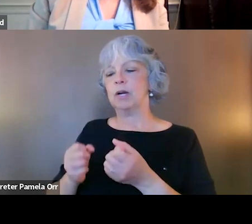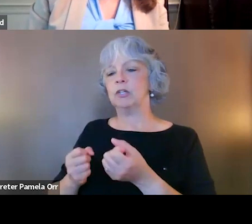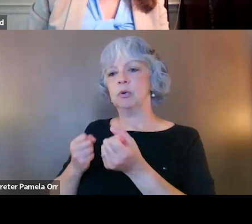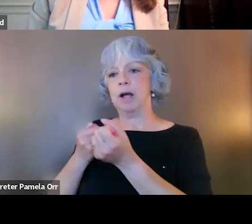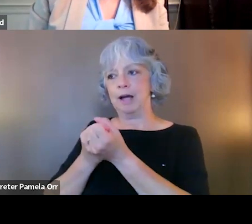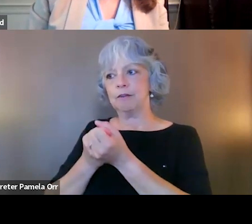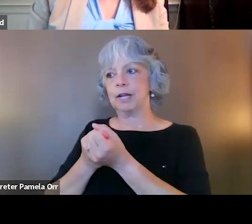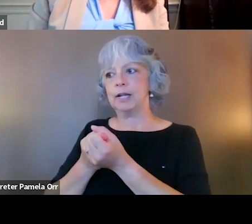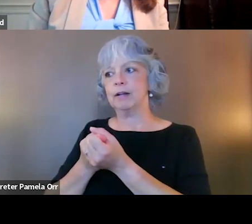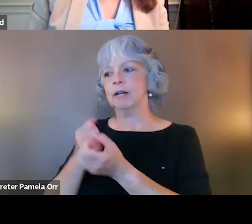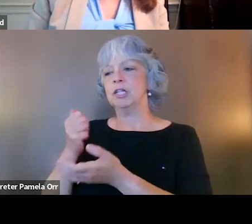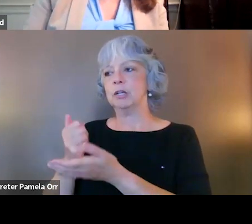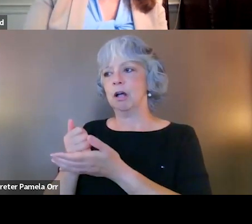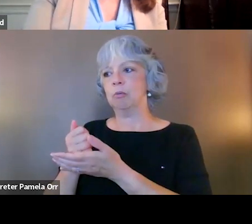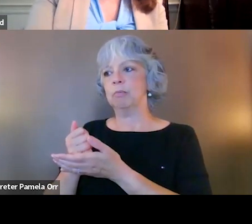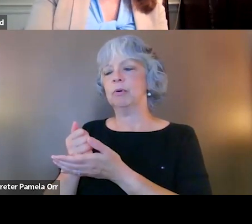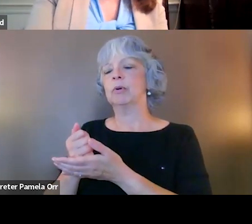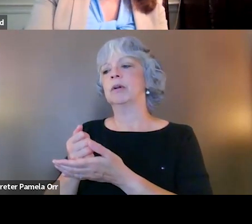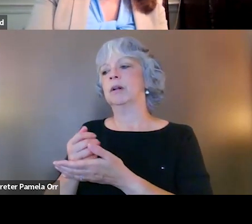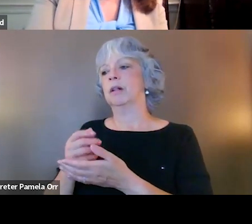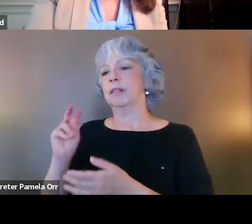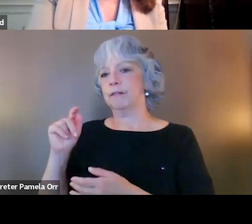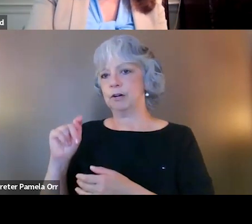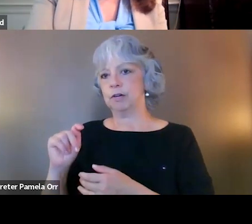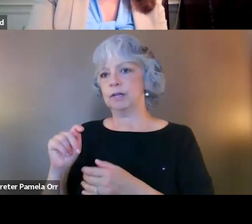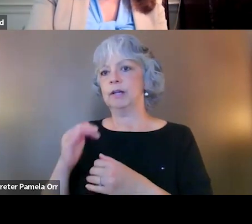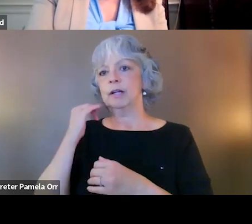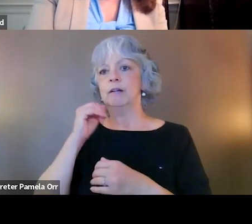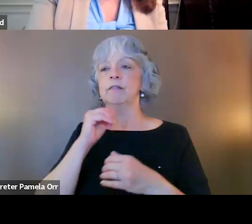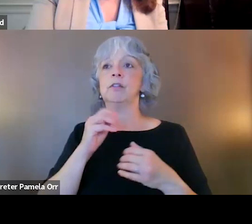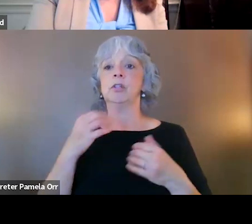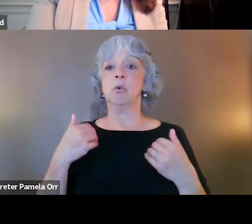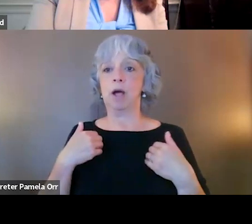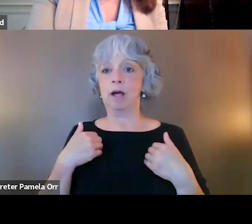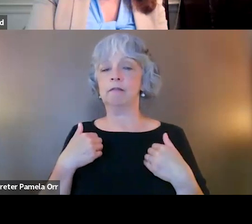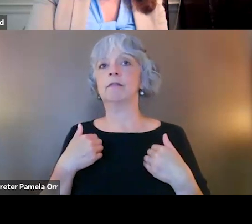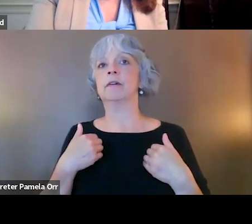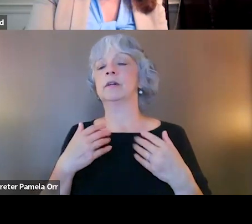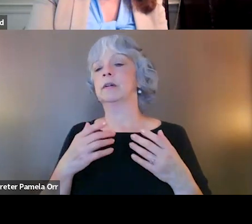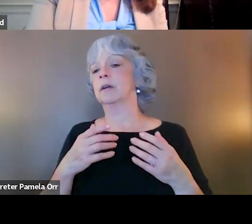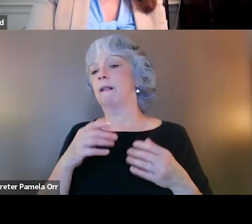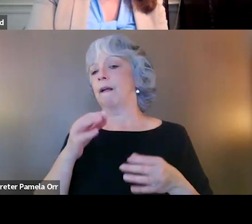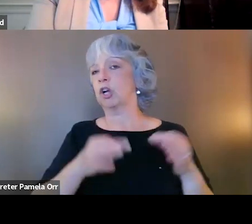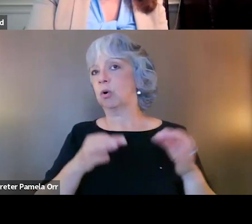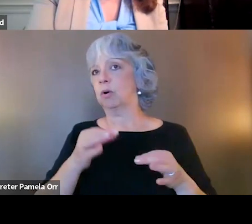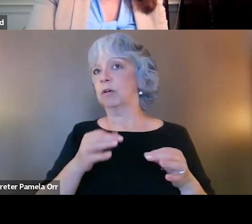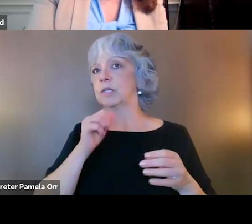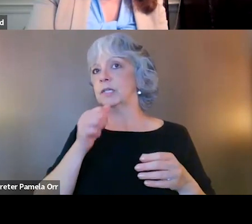If you know the treatment court in your community that doesn't allow veterans or individuals who serve but aren't quote unquote veterans.